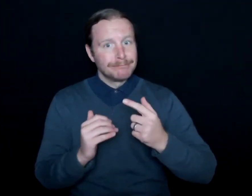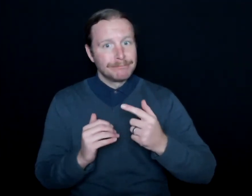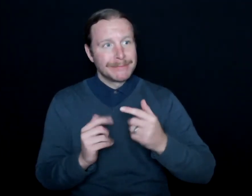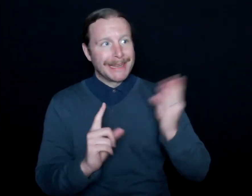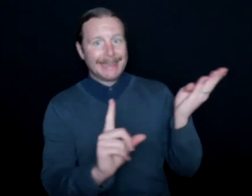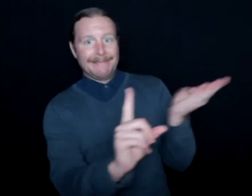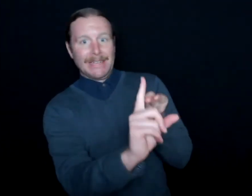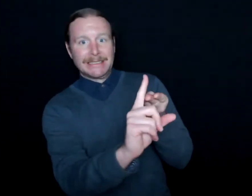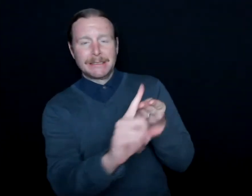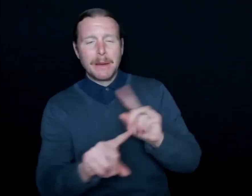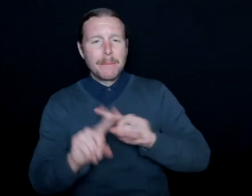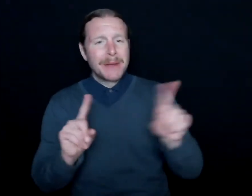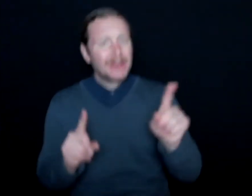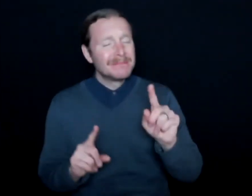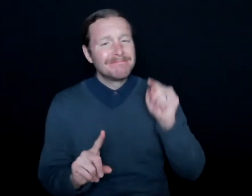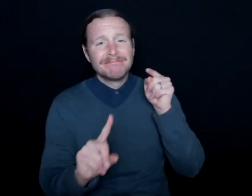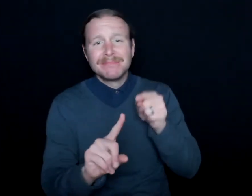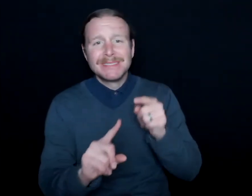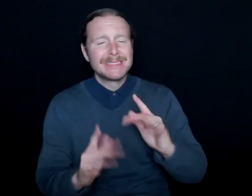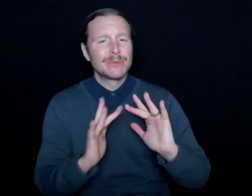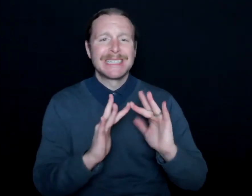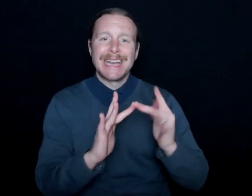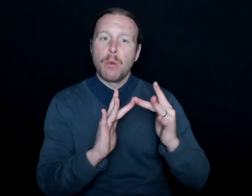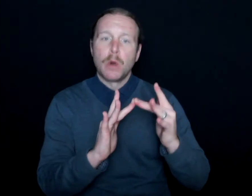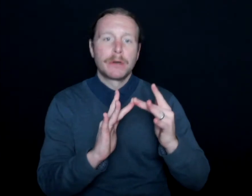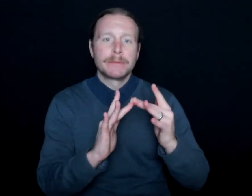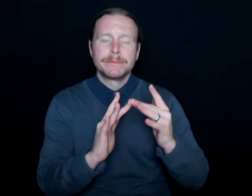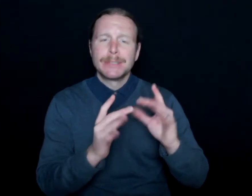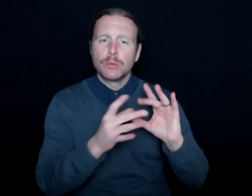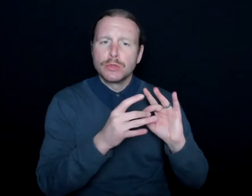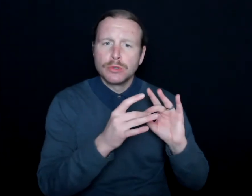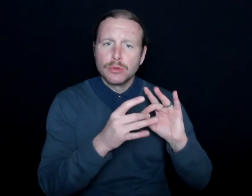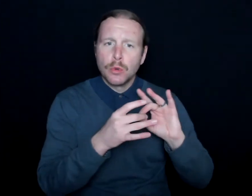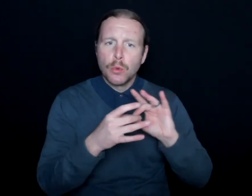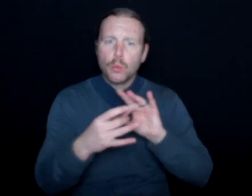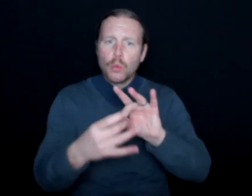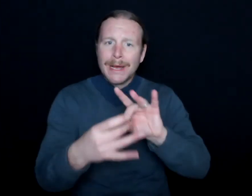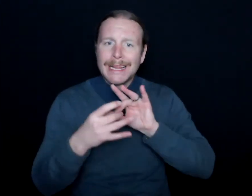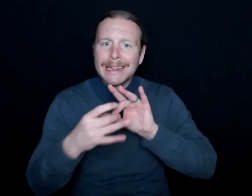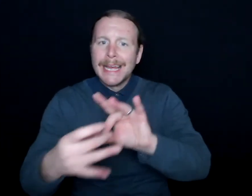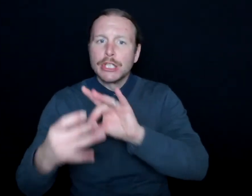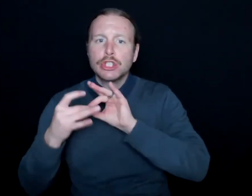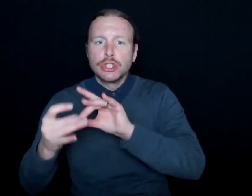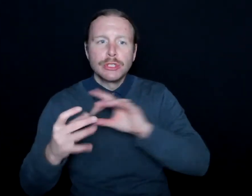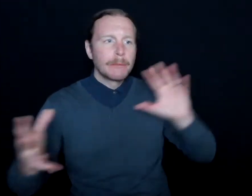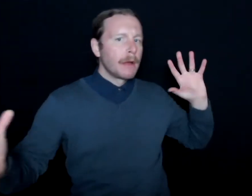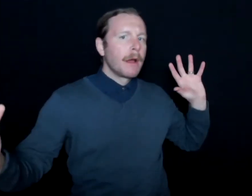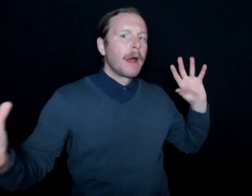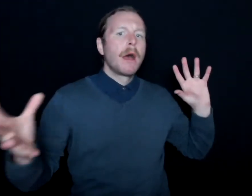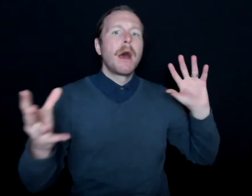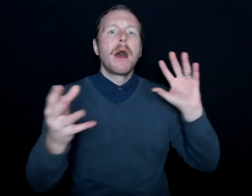But really, it was networking. It was all these relationships that I had cultivated in the past that had built trust